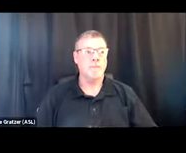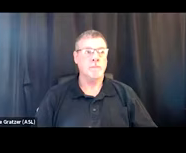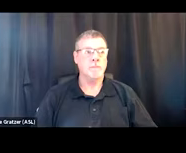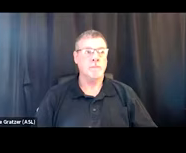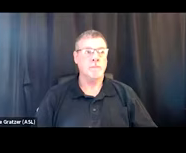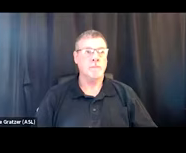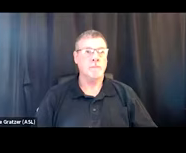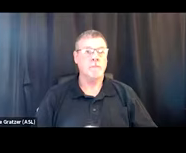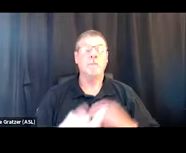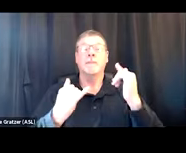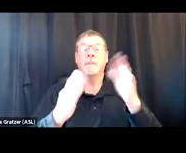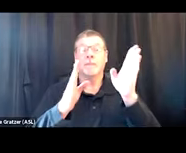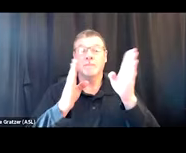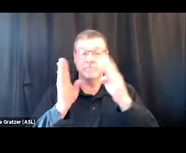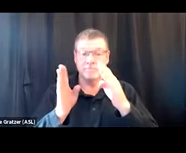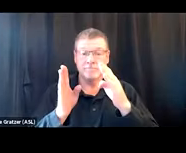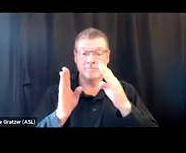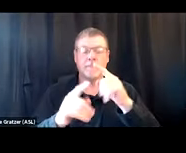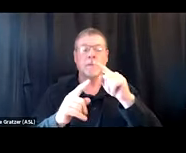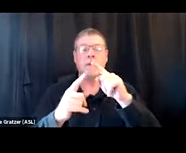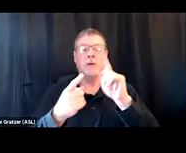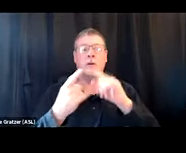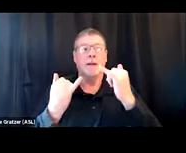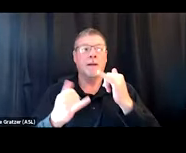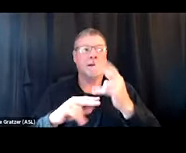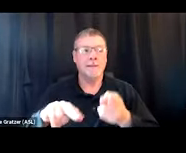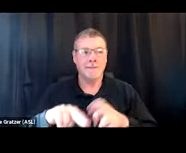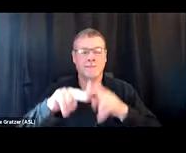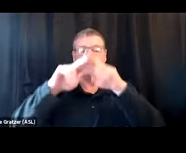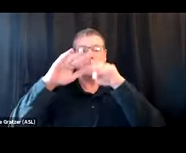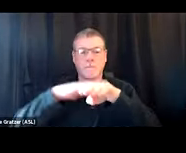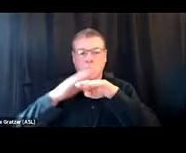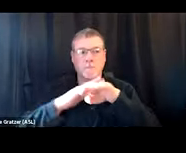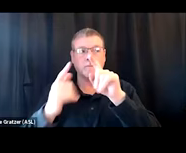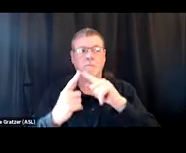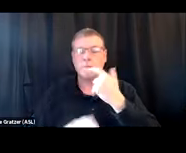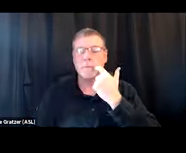Okay, so we're gonna shift a little bit from that to increasing access to addiction treatment.